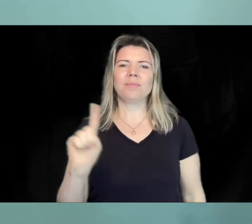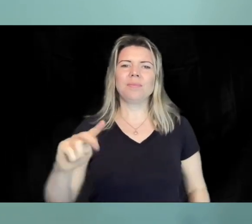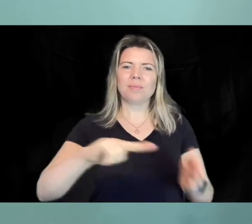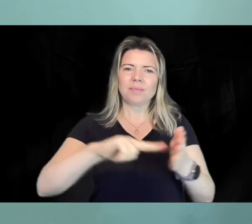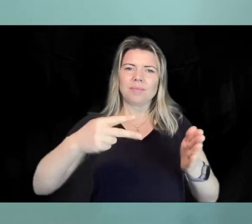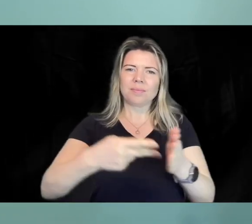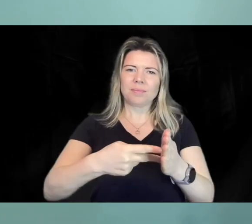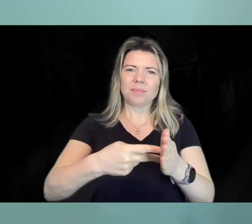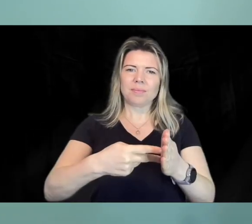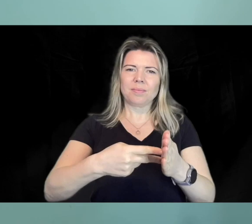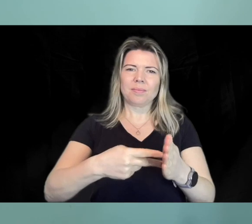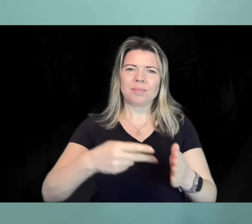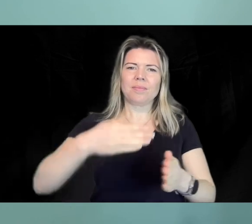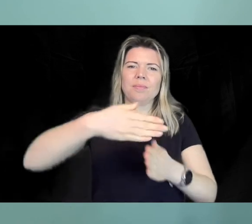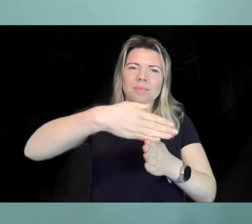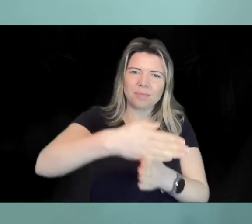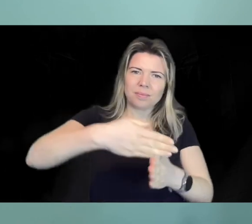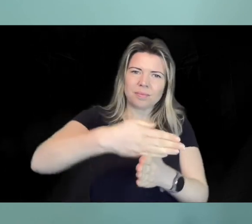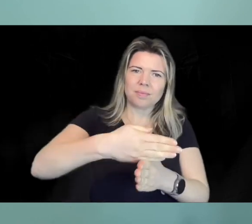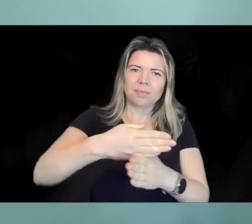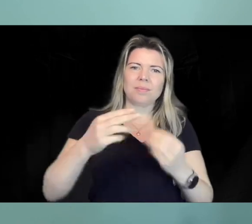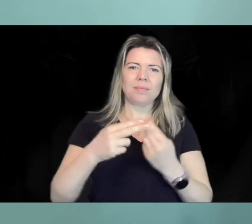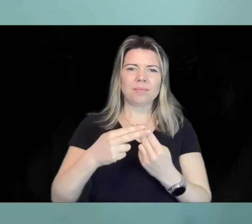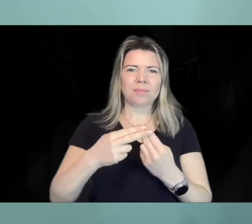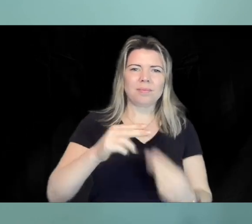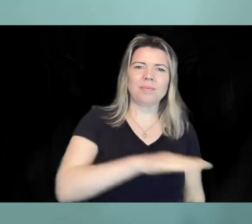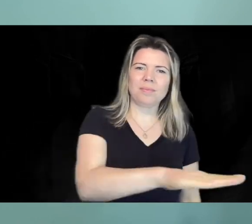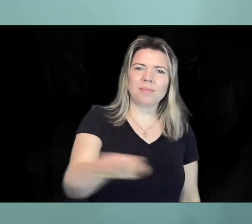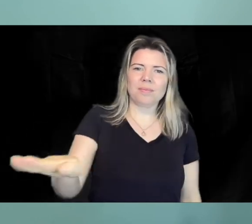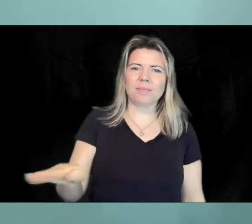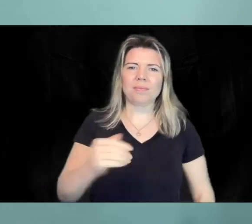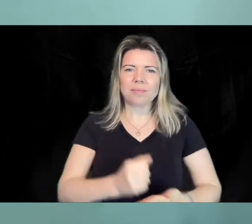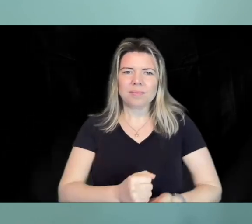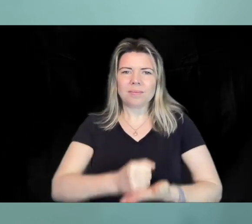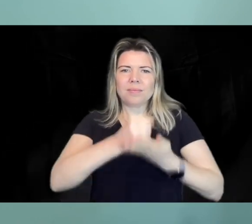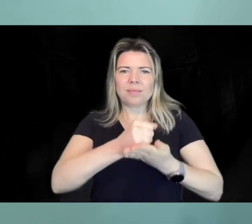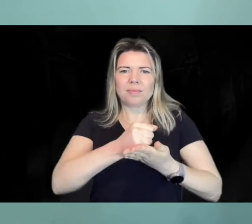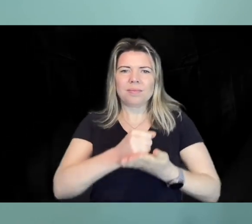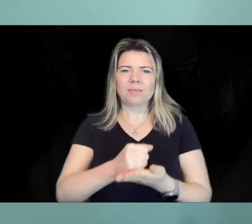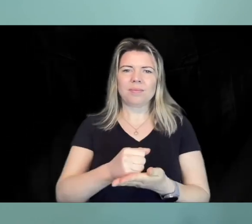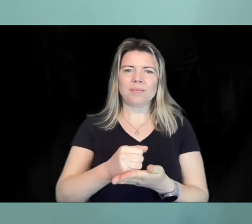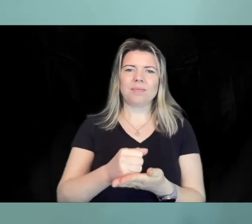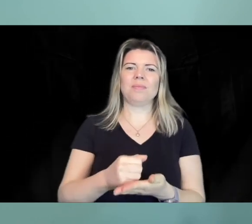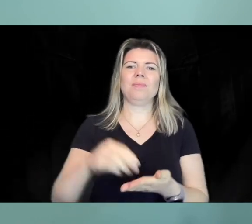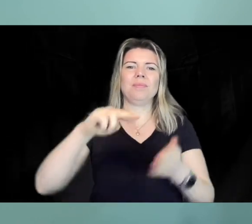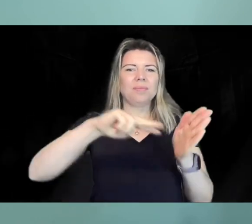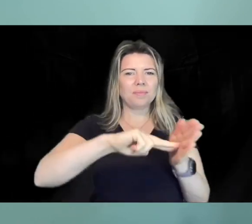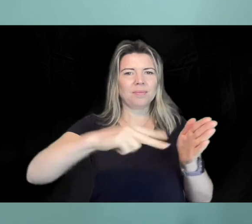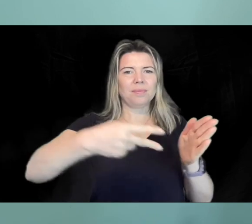and planning. We want to genuinely involve them at every stage helping us to co-design this exemplar